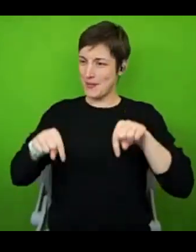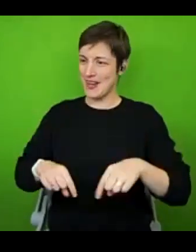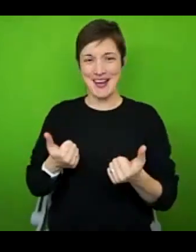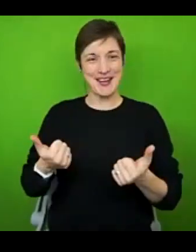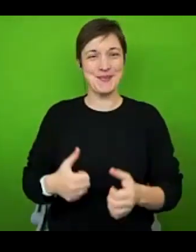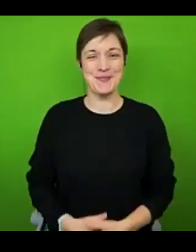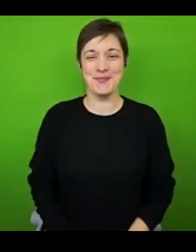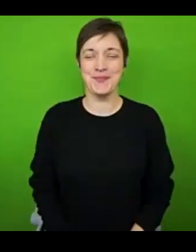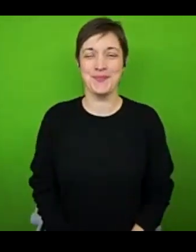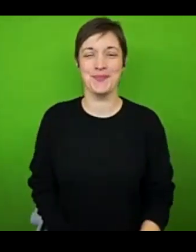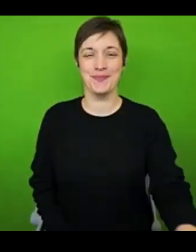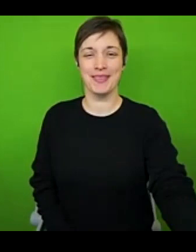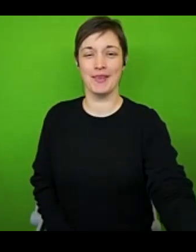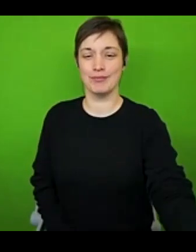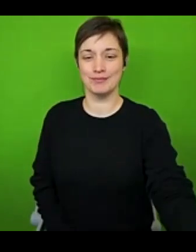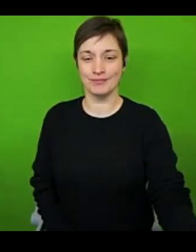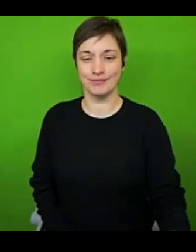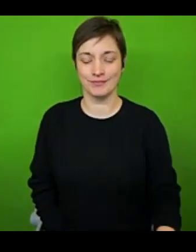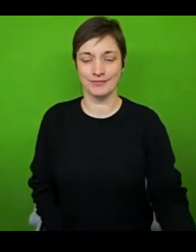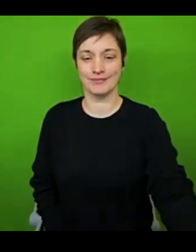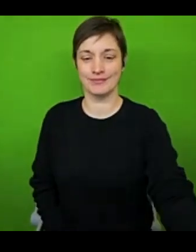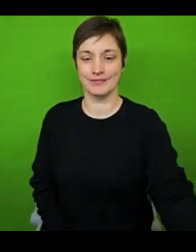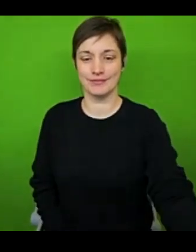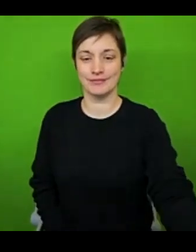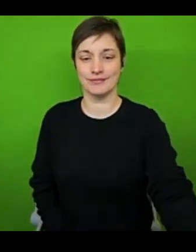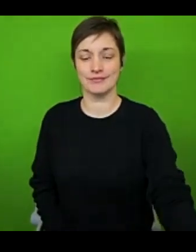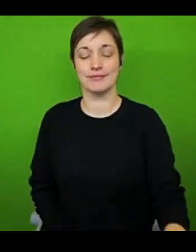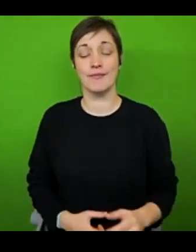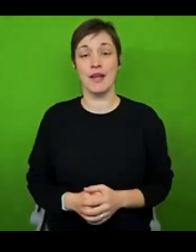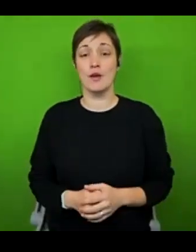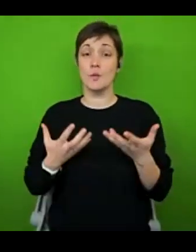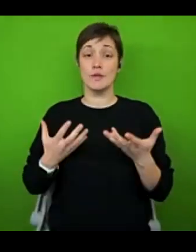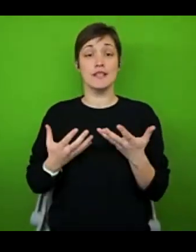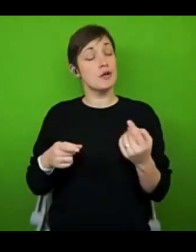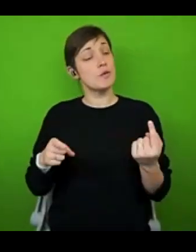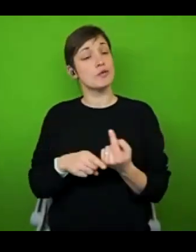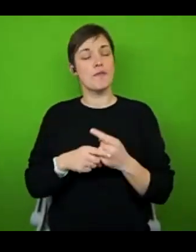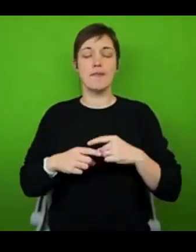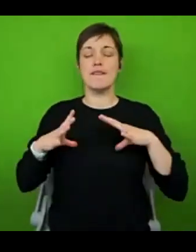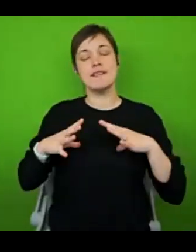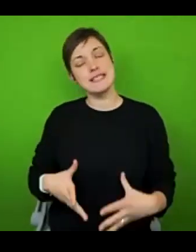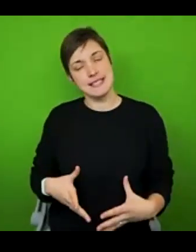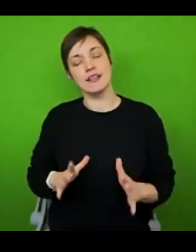Okay, so we're talking about fatigue today. And with any discussions about fatigue, there does have to be a really